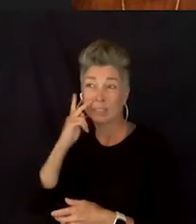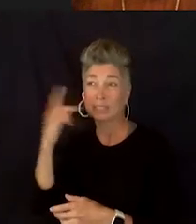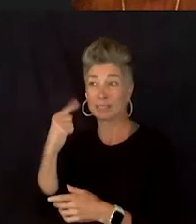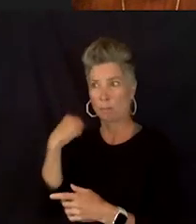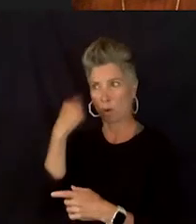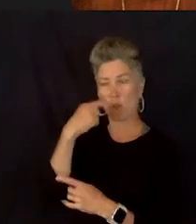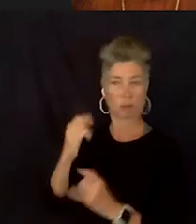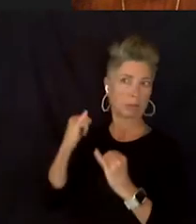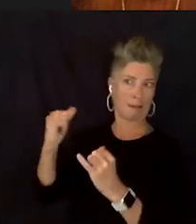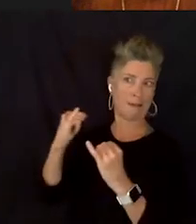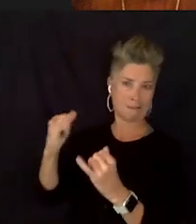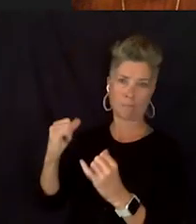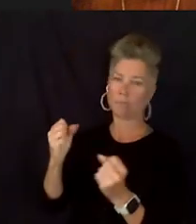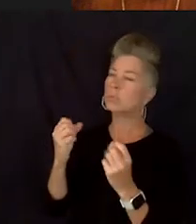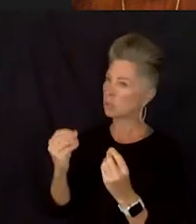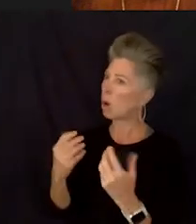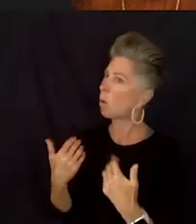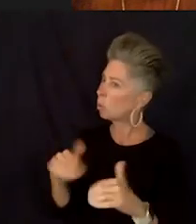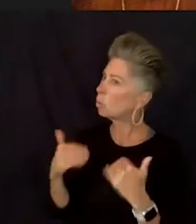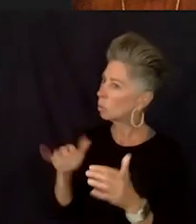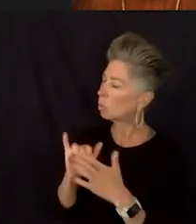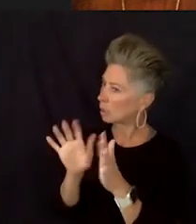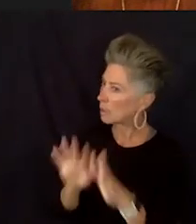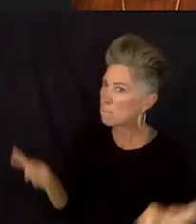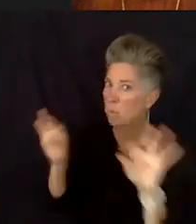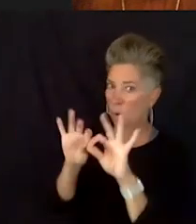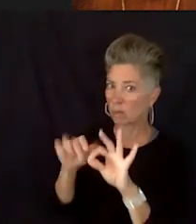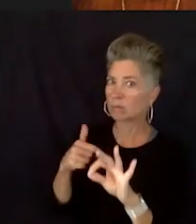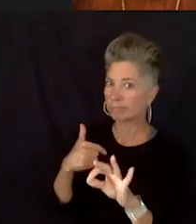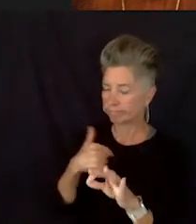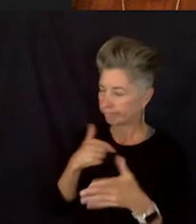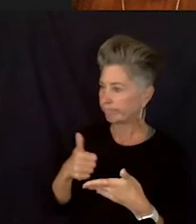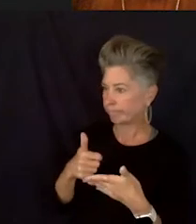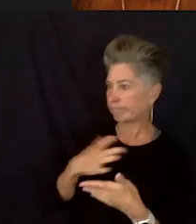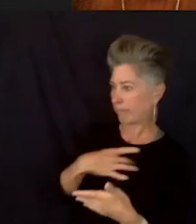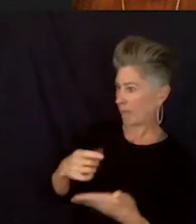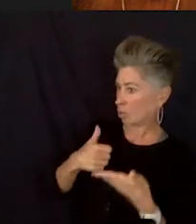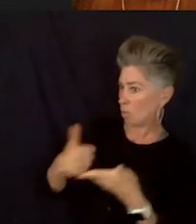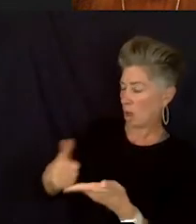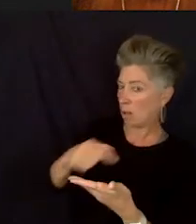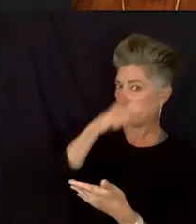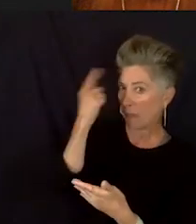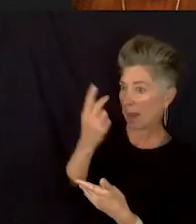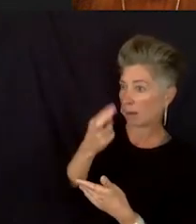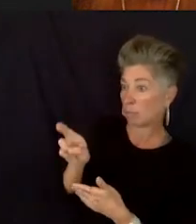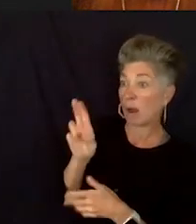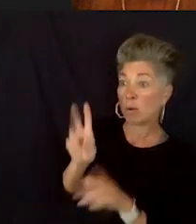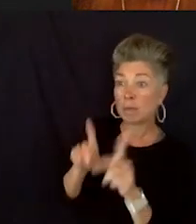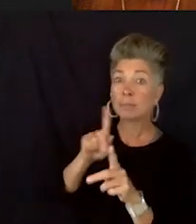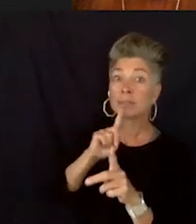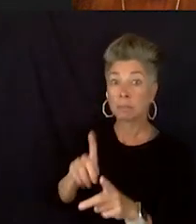My big things, like advocating for black and brown people to be accepted and brought into these doctoral programs